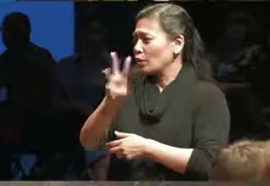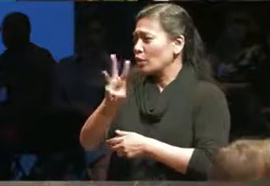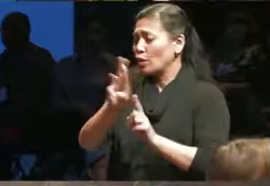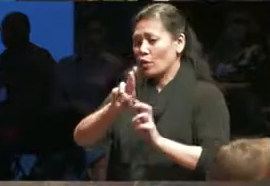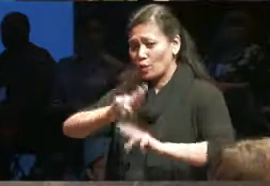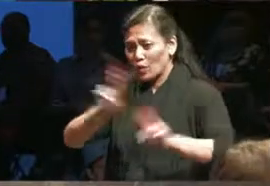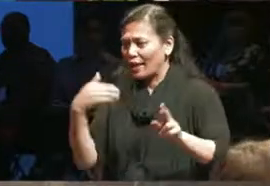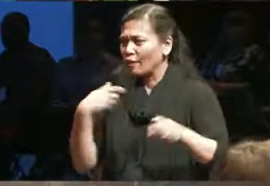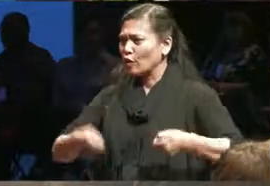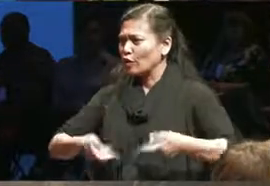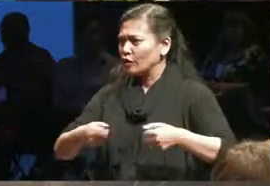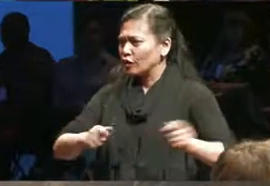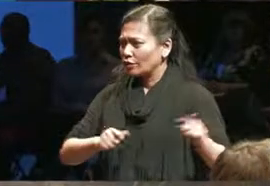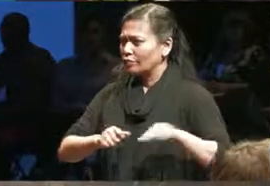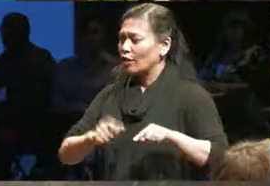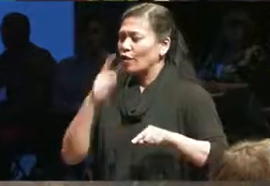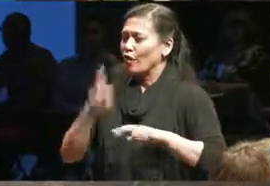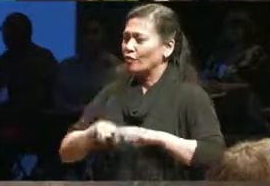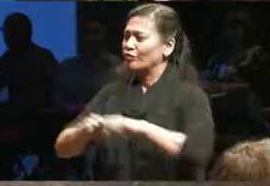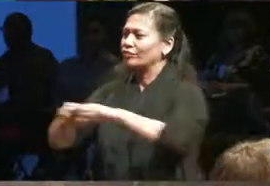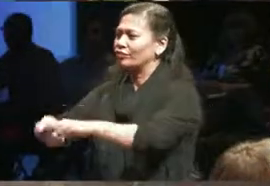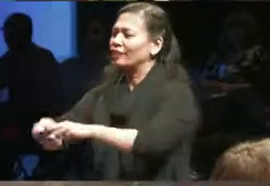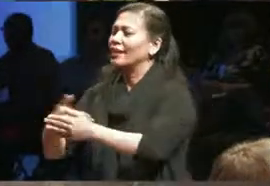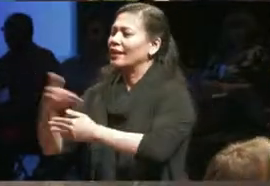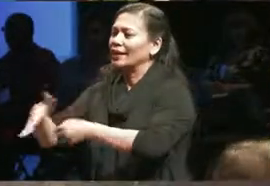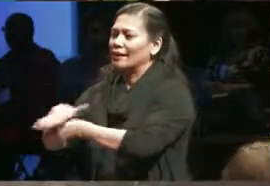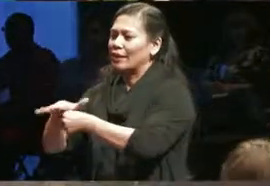wheelchair to to transport me to the next spot where I would enter because I